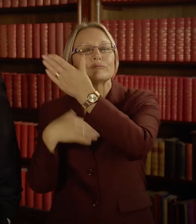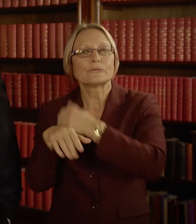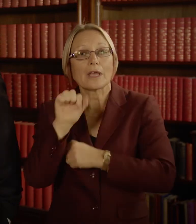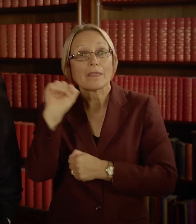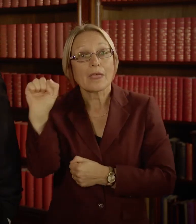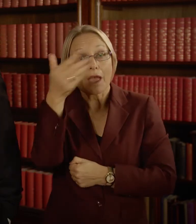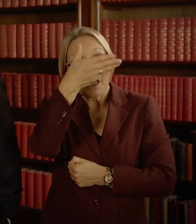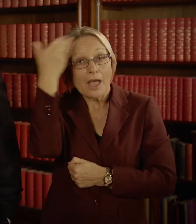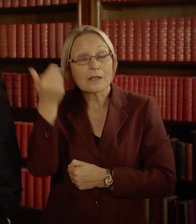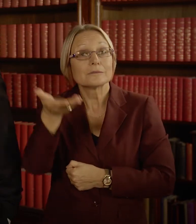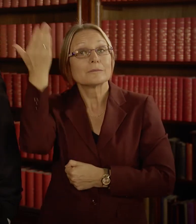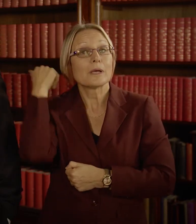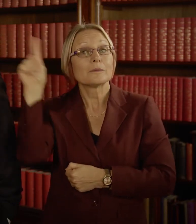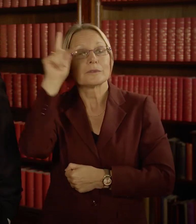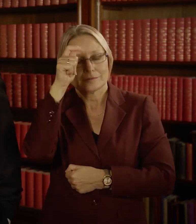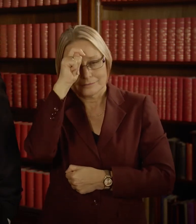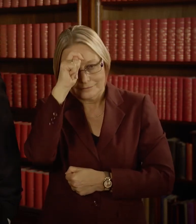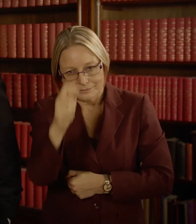to Elders past and present.